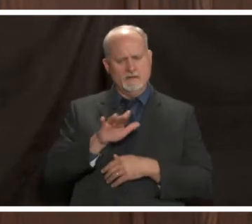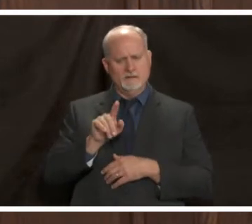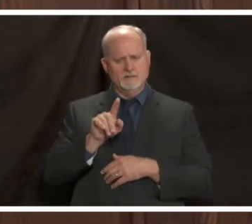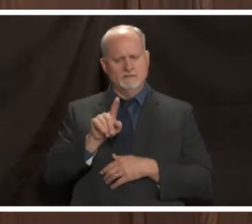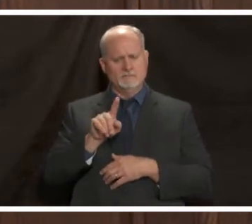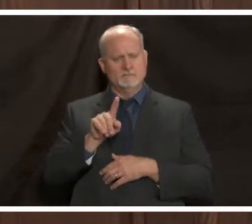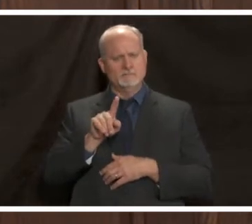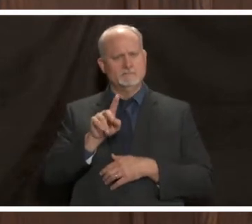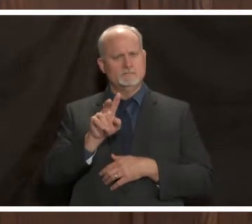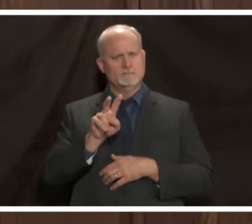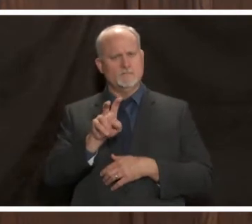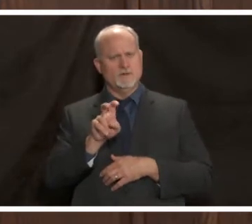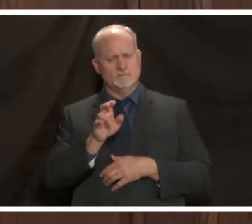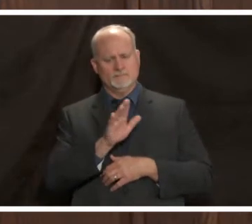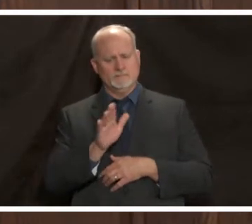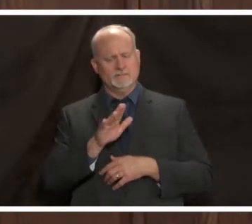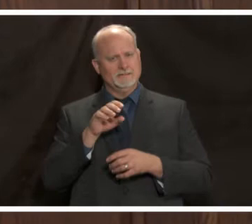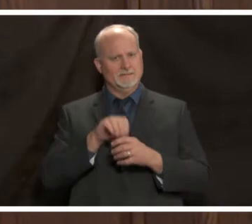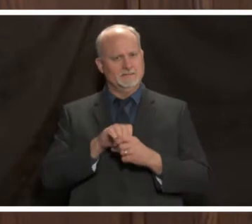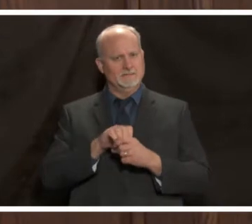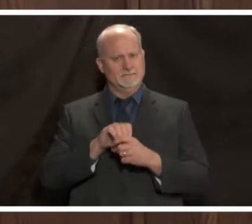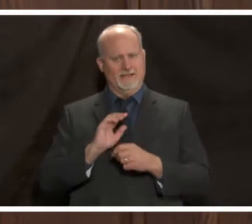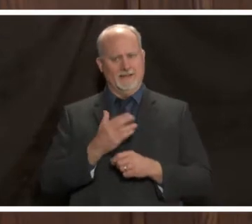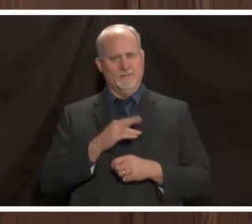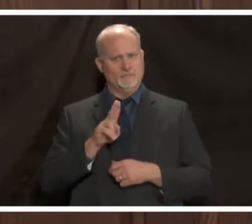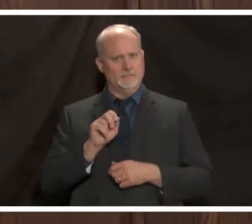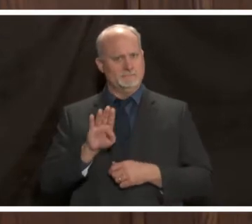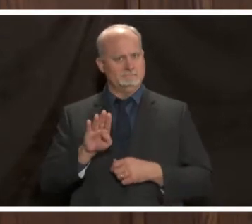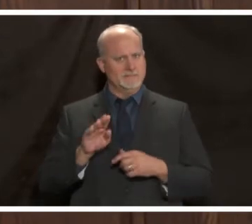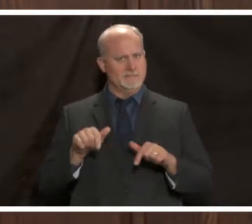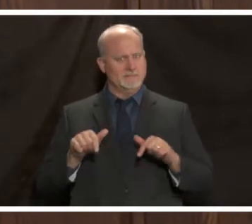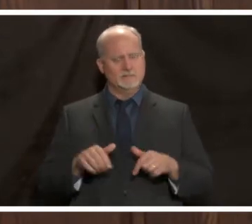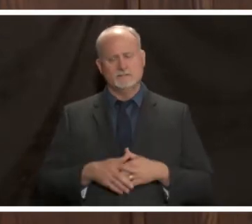you know other hospitals in town besides us are having to manage this influx of patients that's